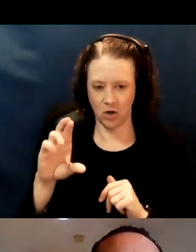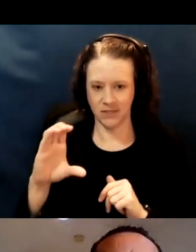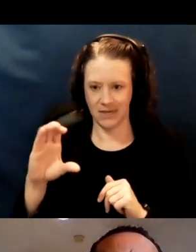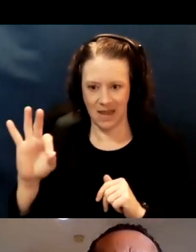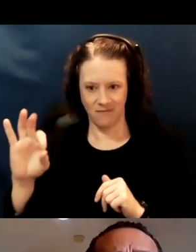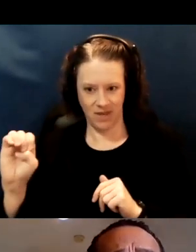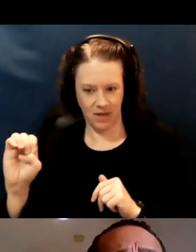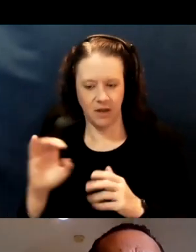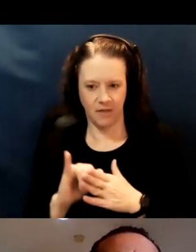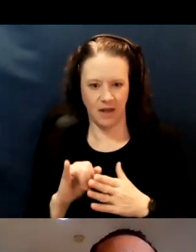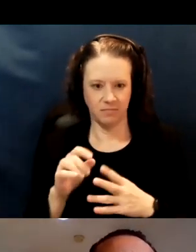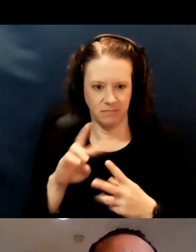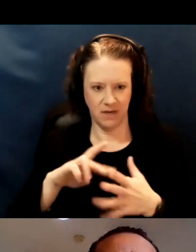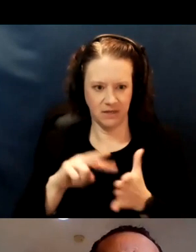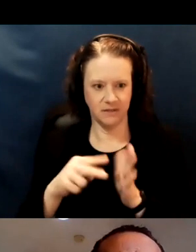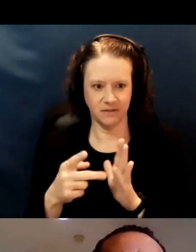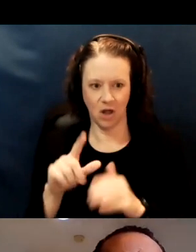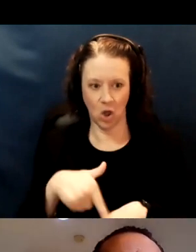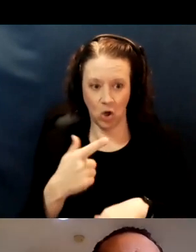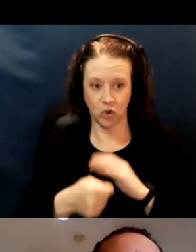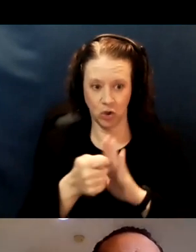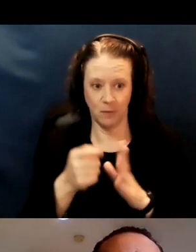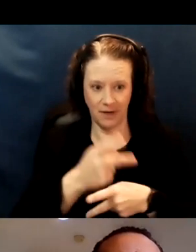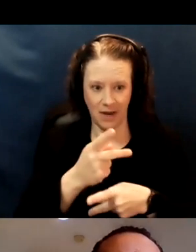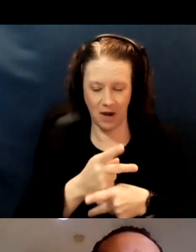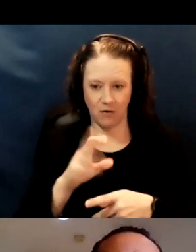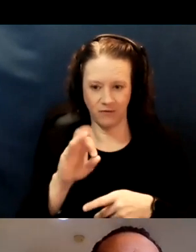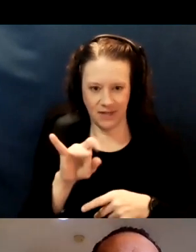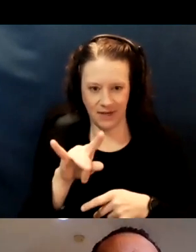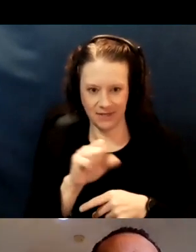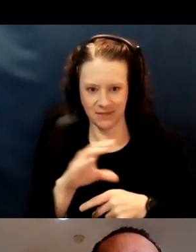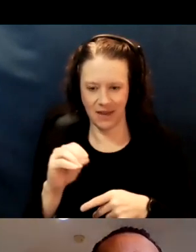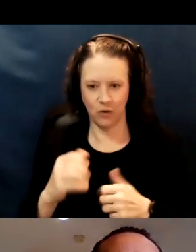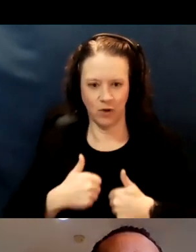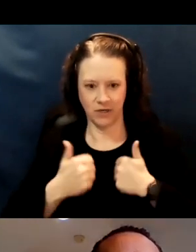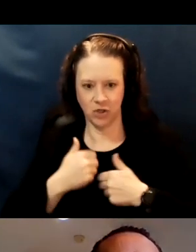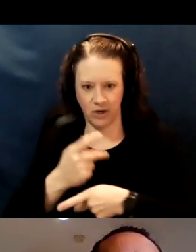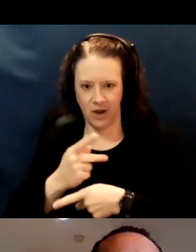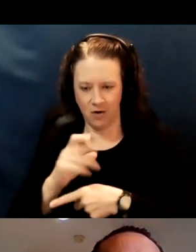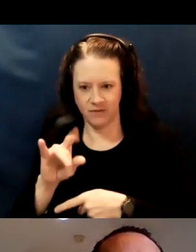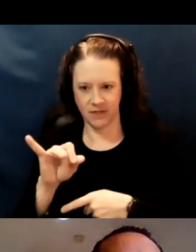We have approximately 60,000 people over the age of 65 on Medi-Cal,